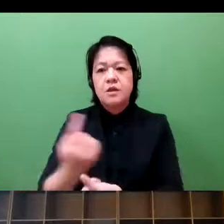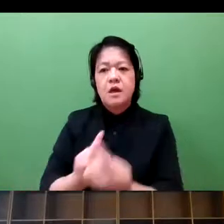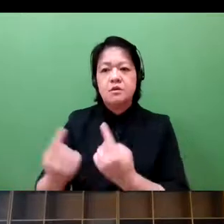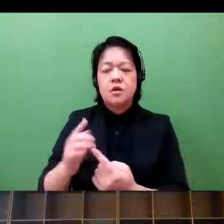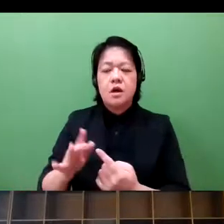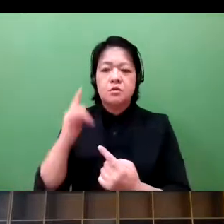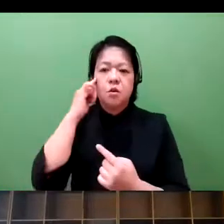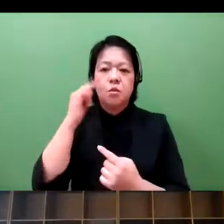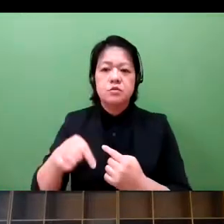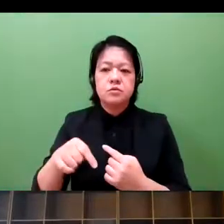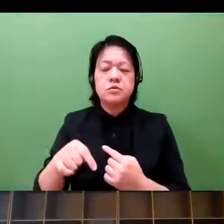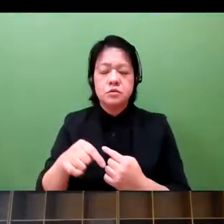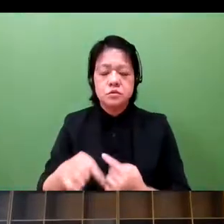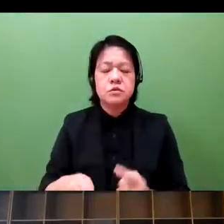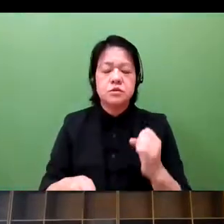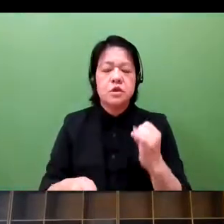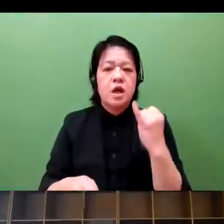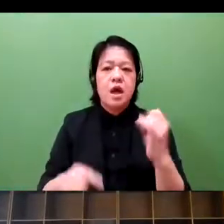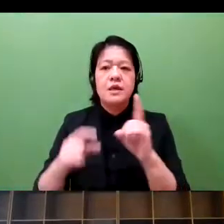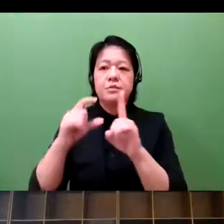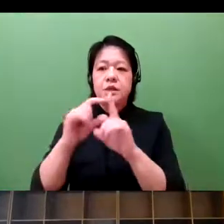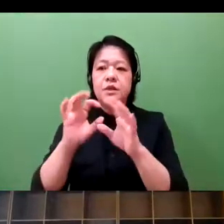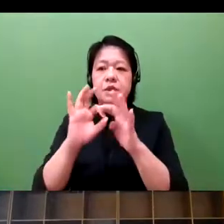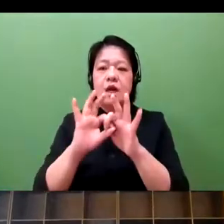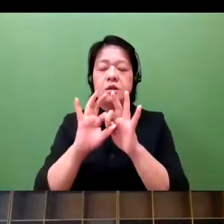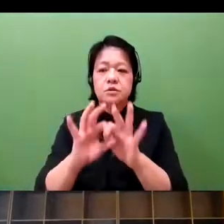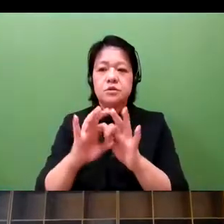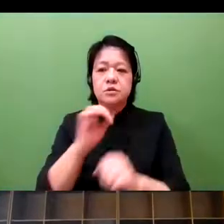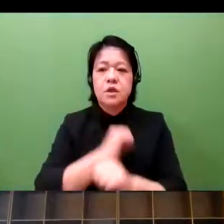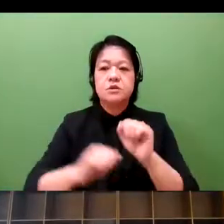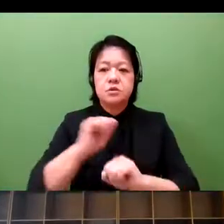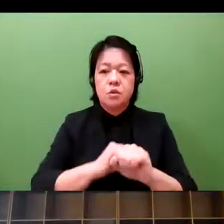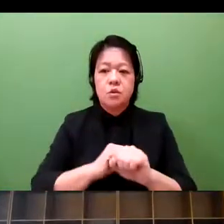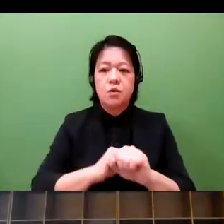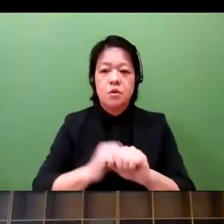there will be new unconventional players coming in this market.